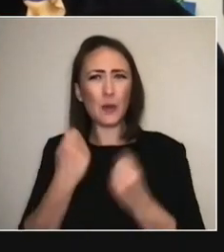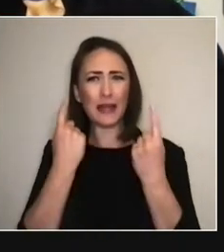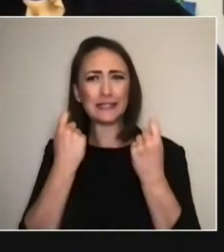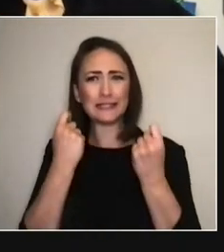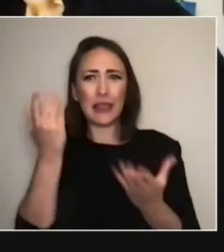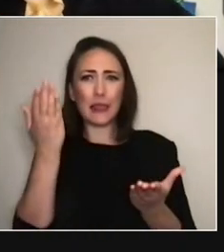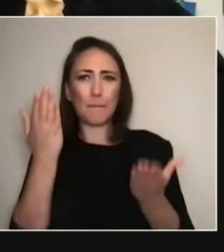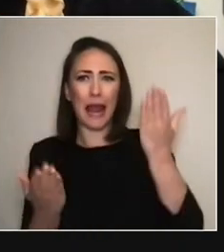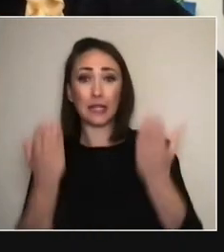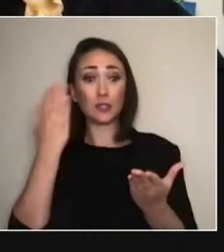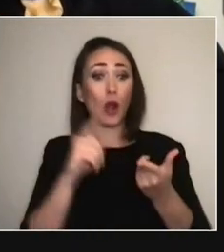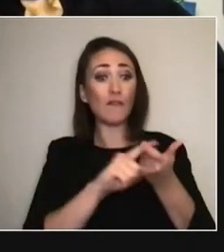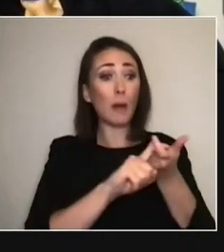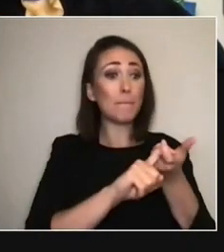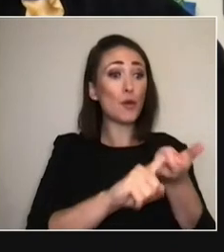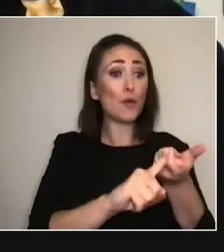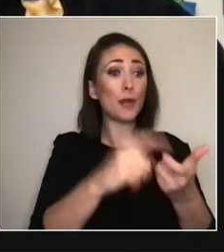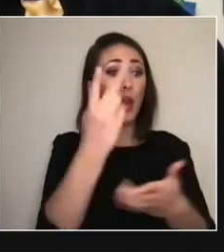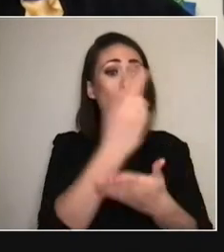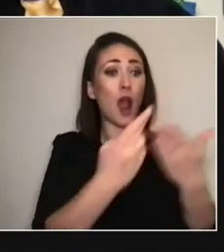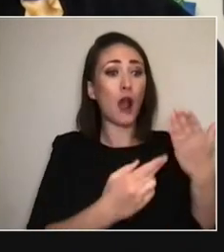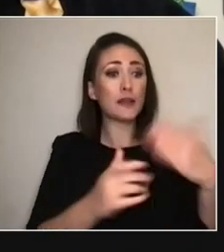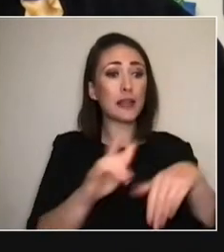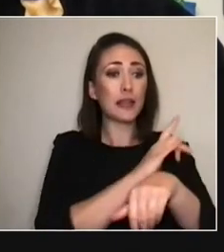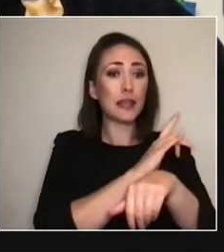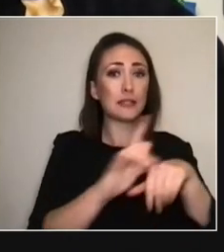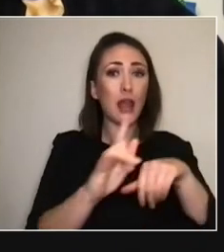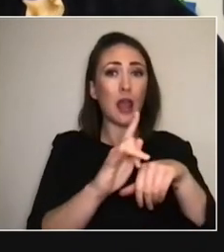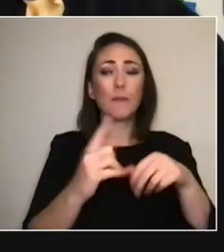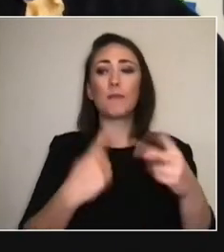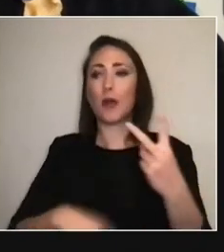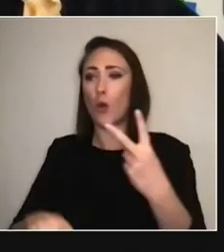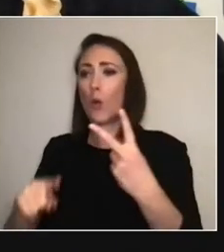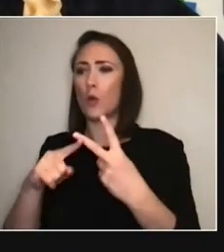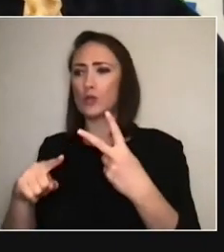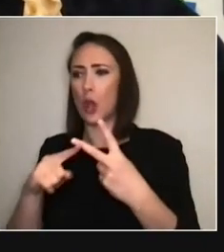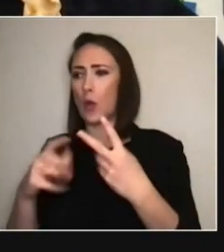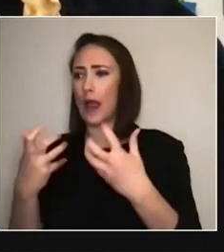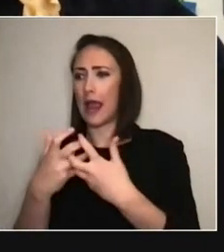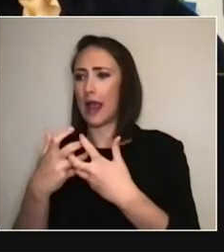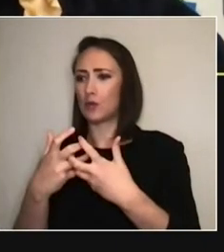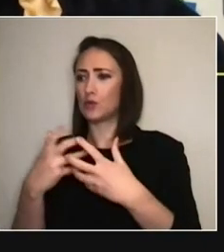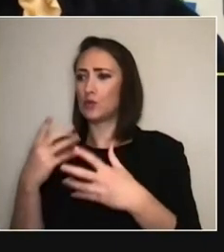the permanence and recognising the power of art theatre in the shared vā.